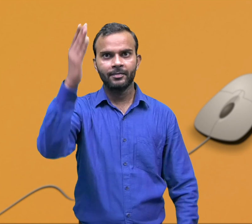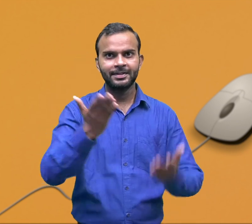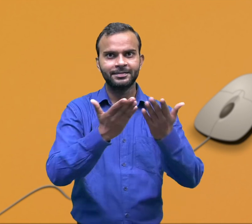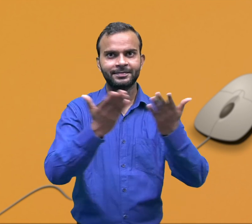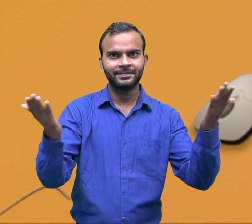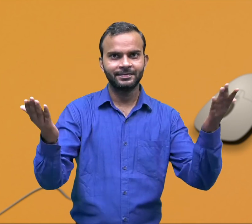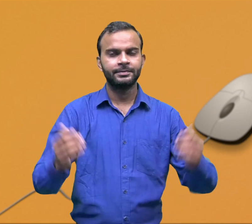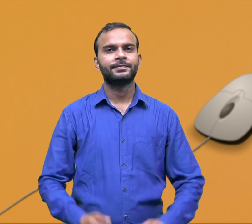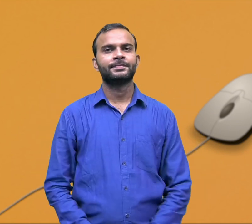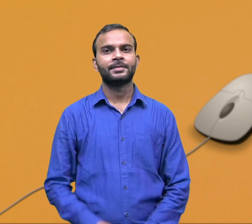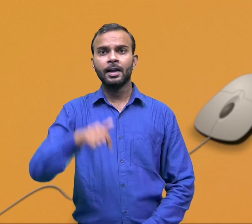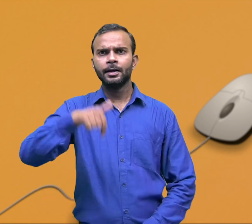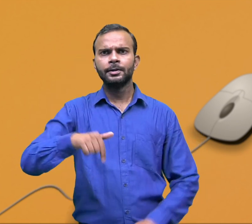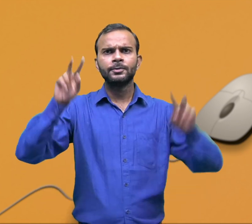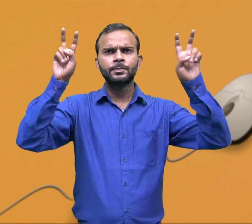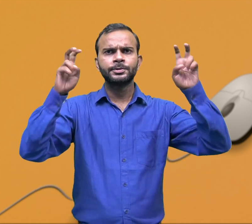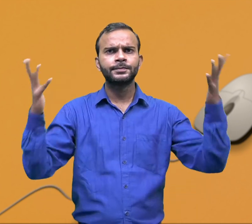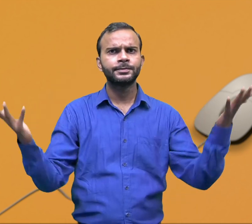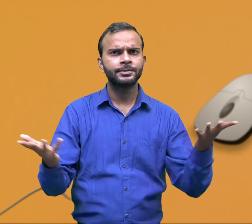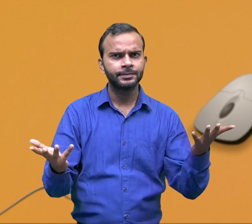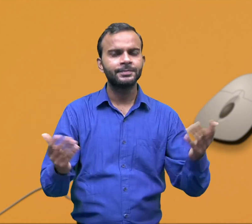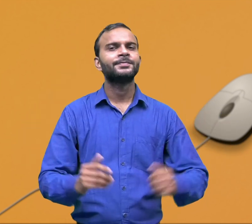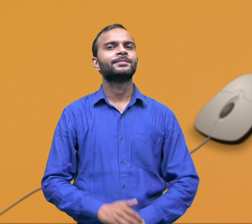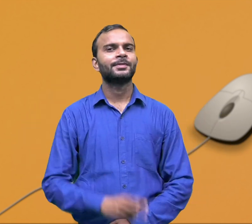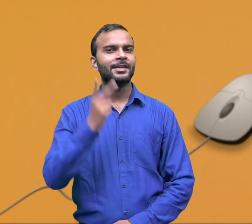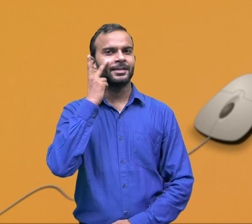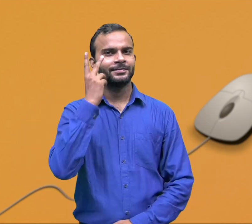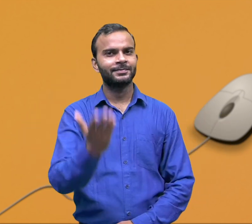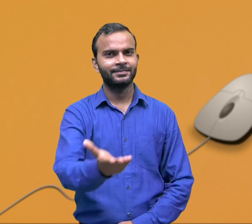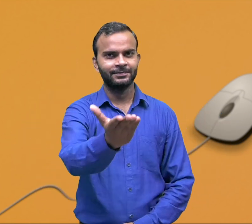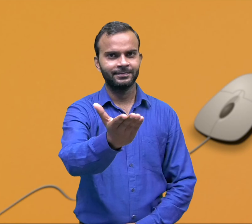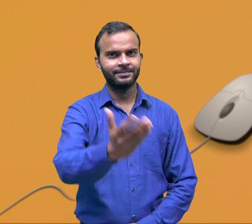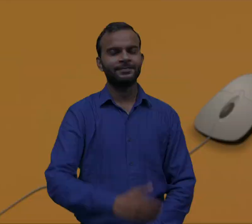Hello everyone! What are we going to learn today? Let's look at the topic.